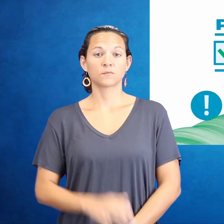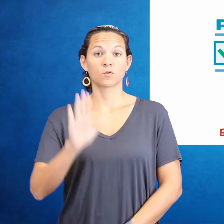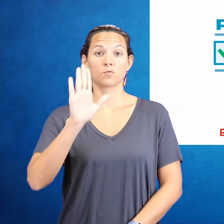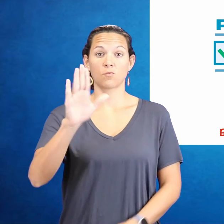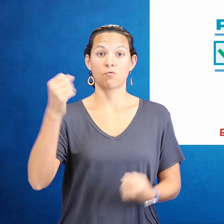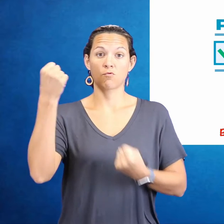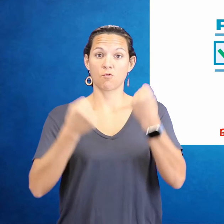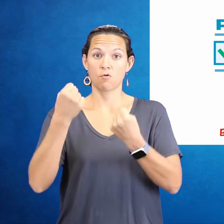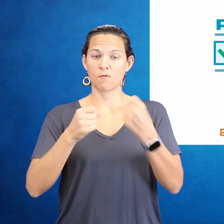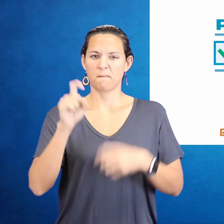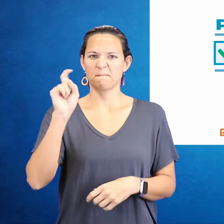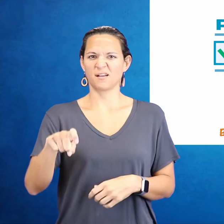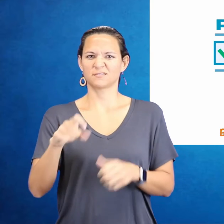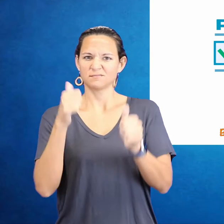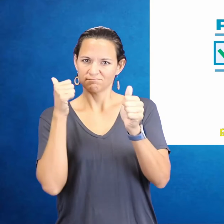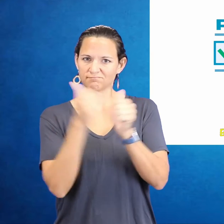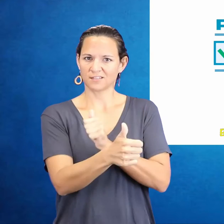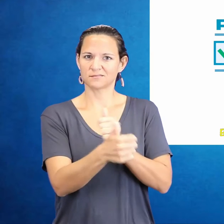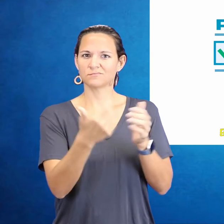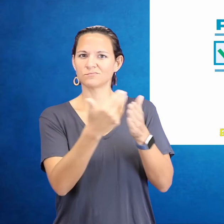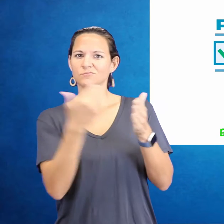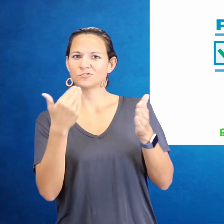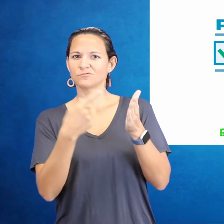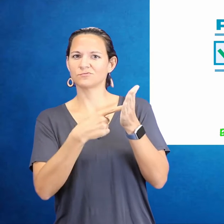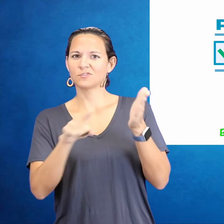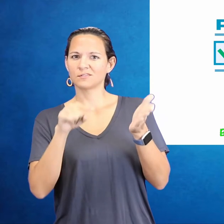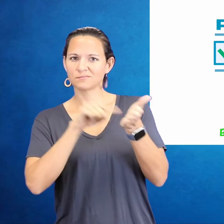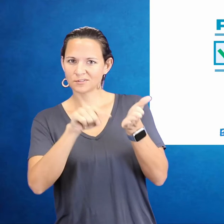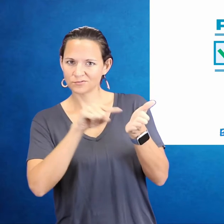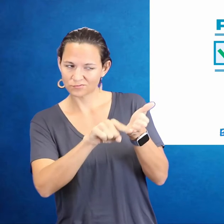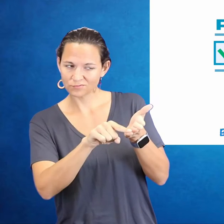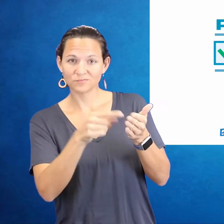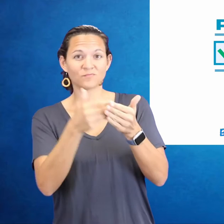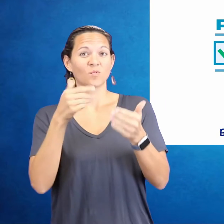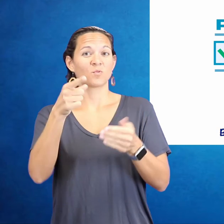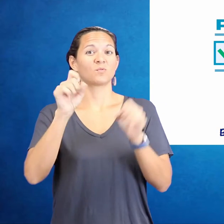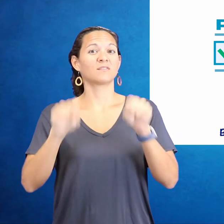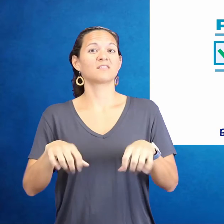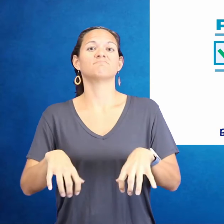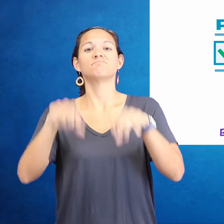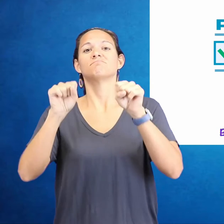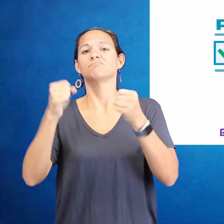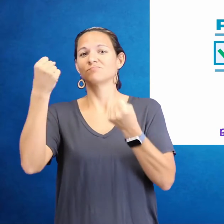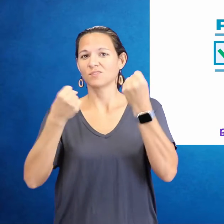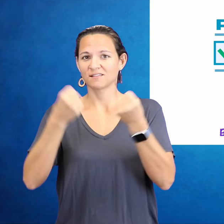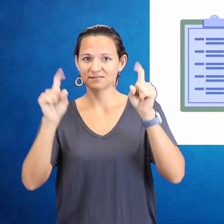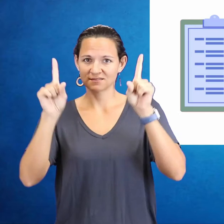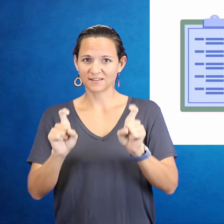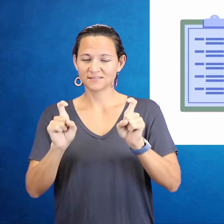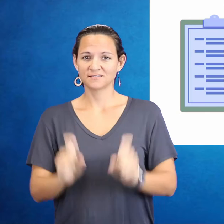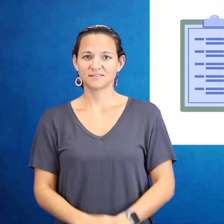Your car must pass the pre-check BEFORE you can take the driving test.